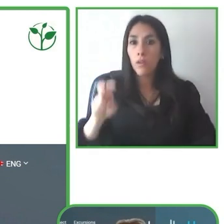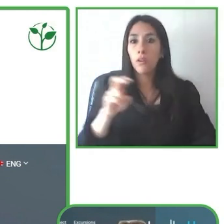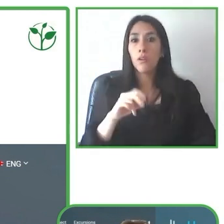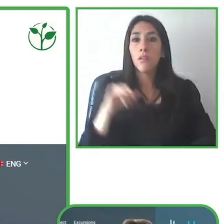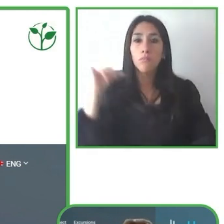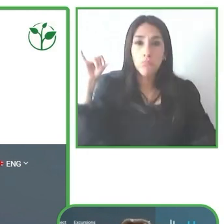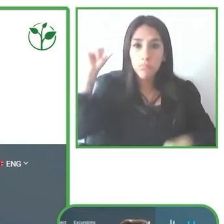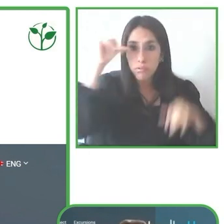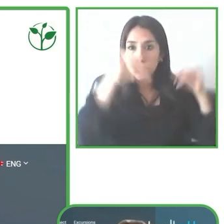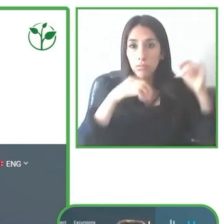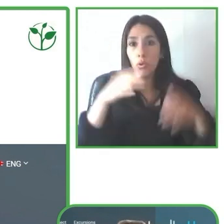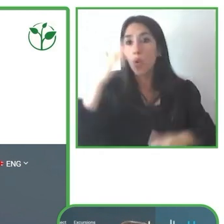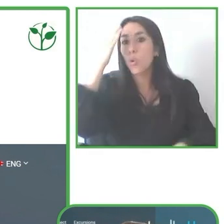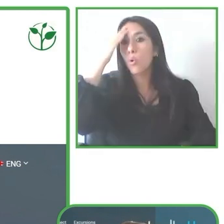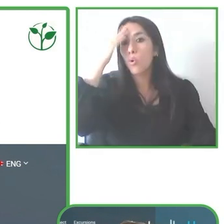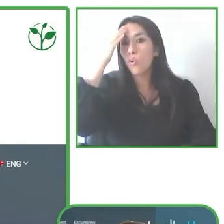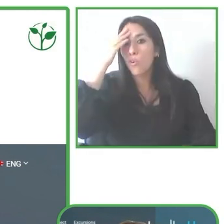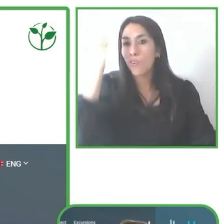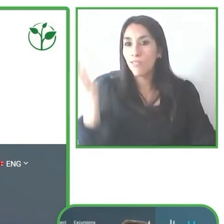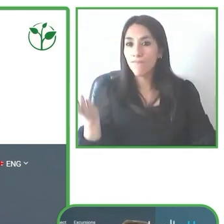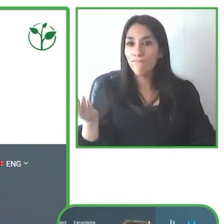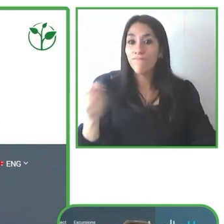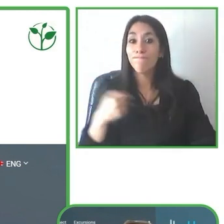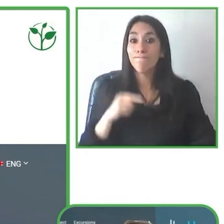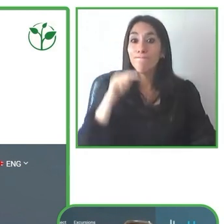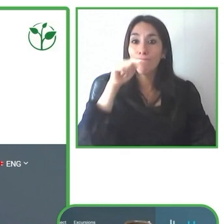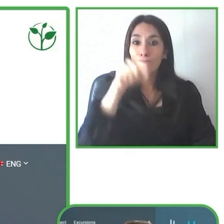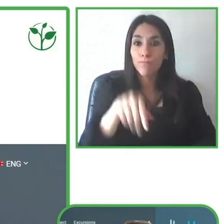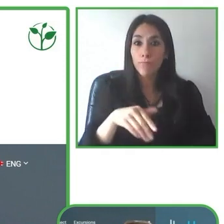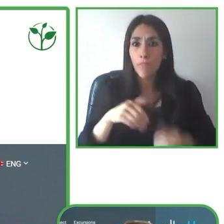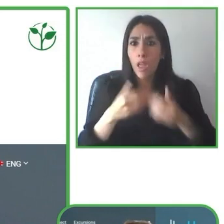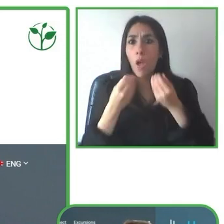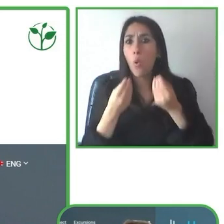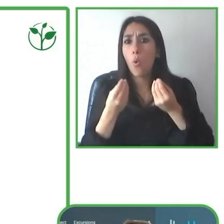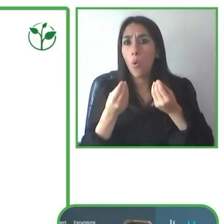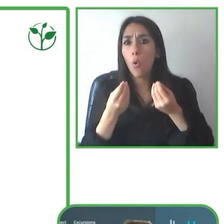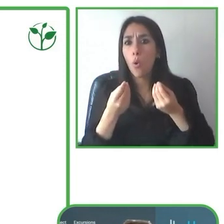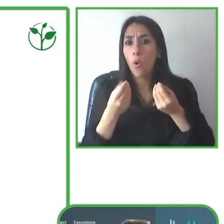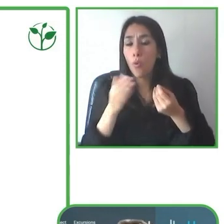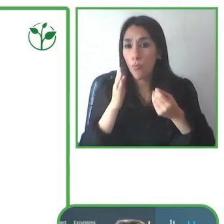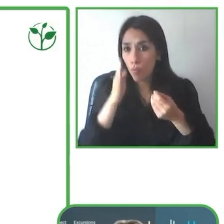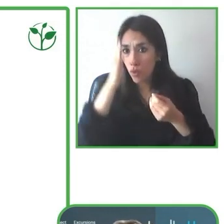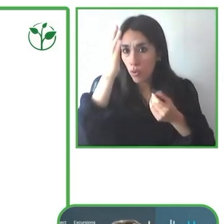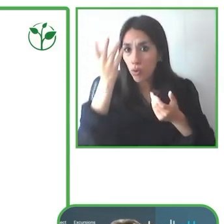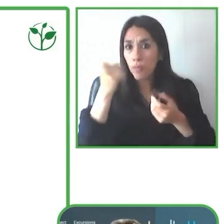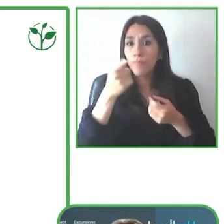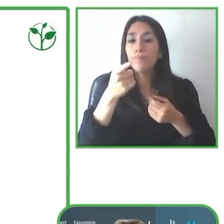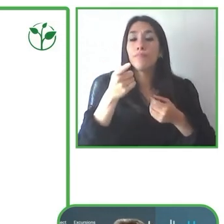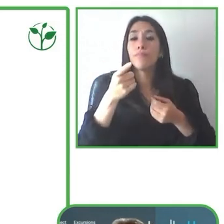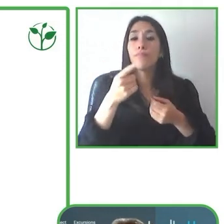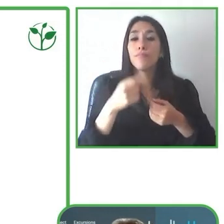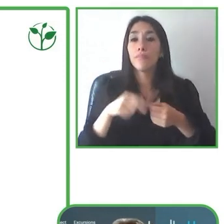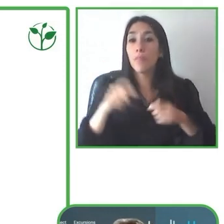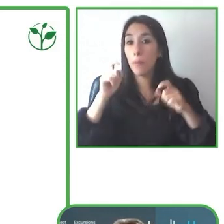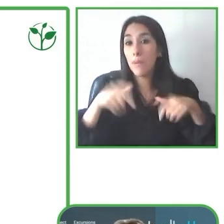adapted for their needs.